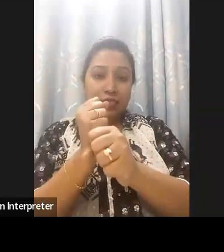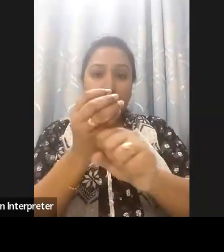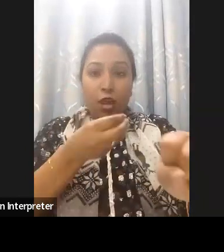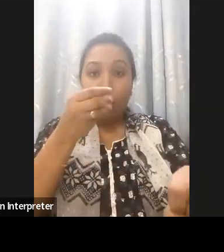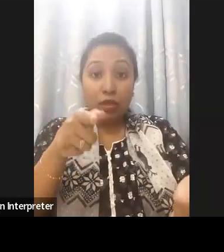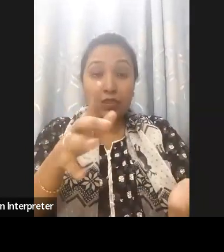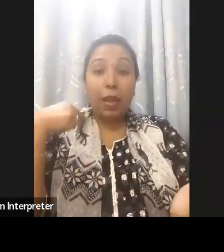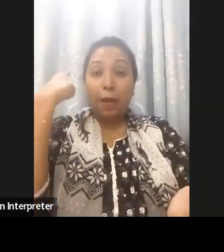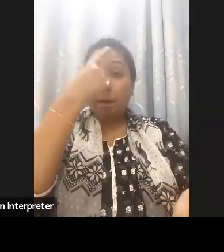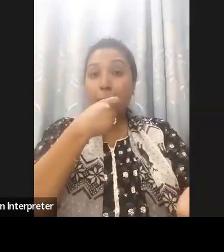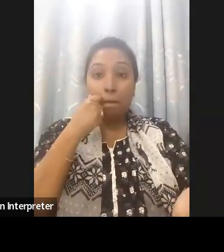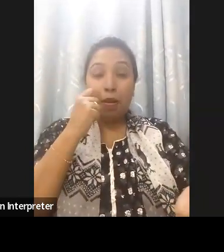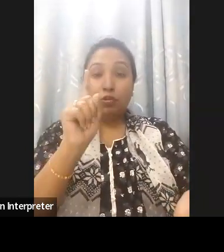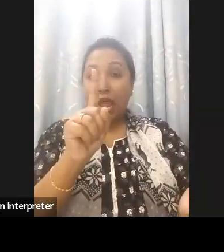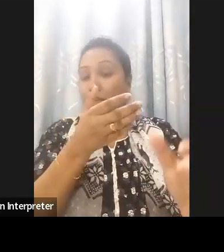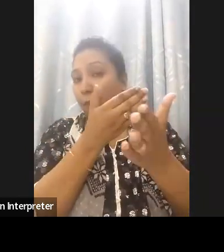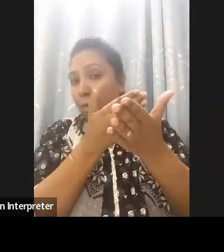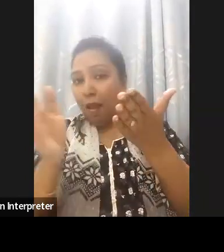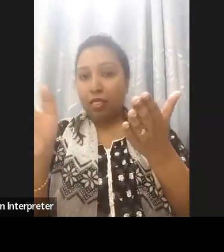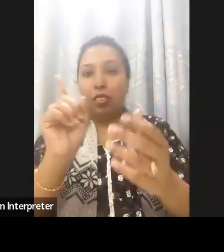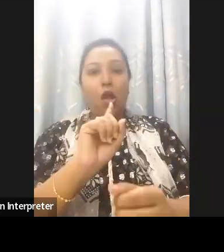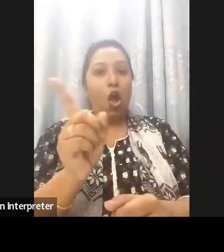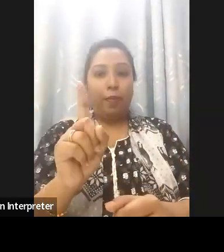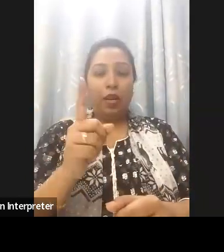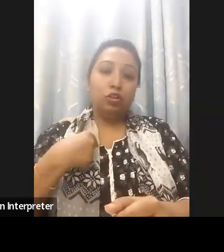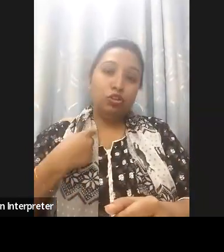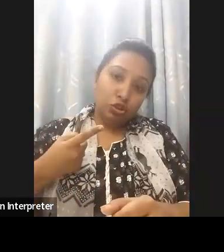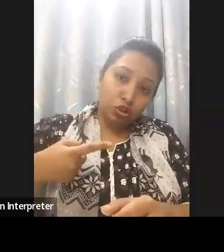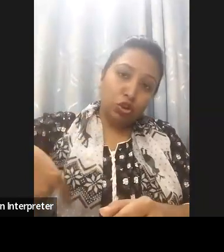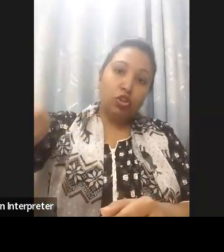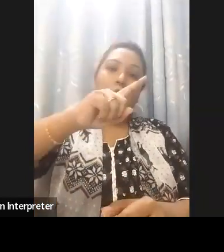as a national consultant accessibility with the a2i program which is originated from the